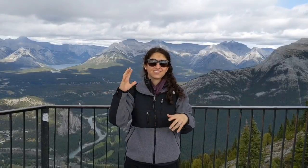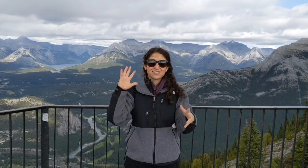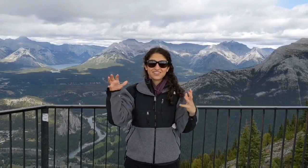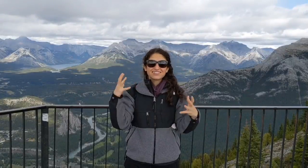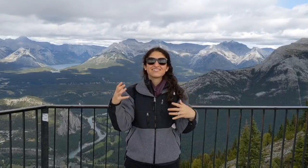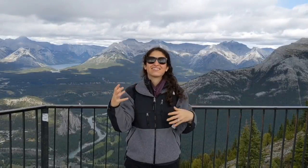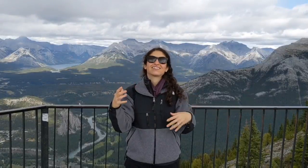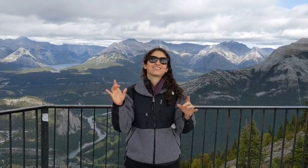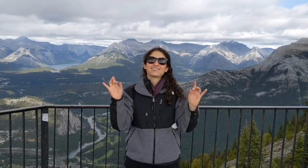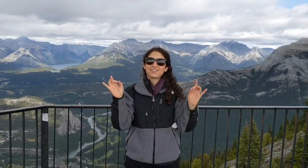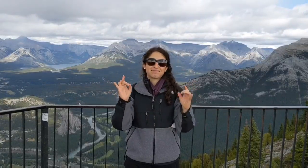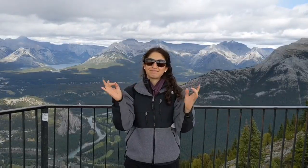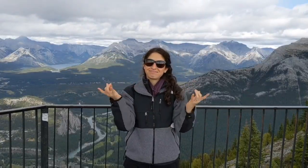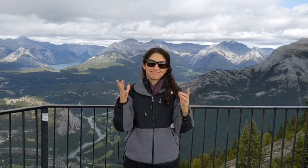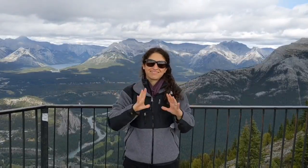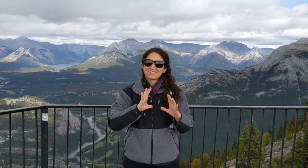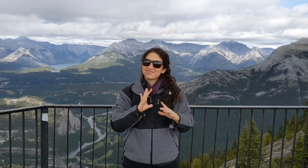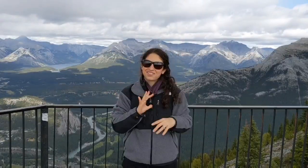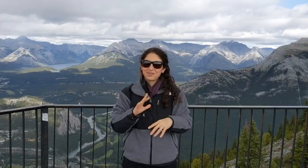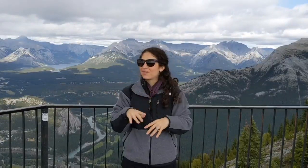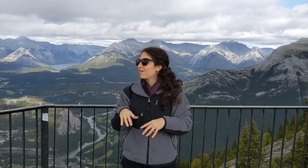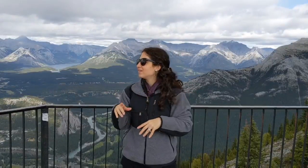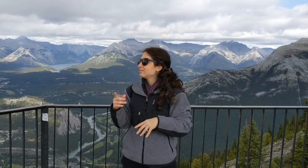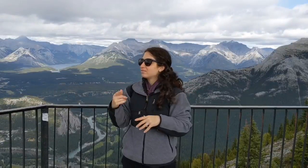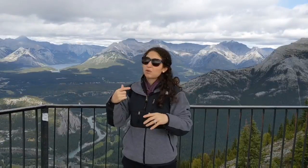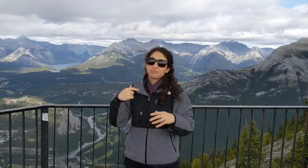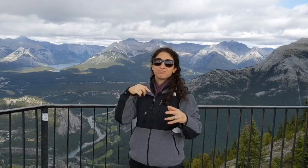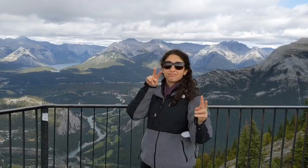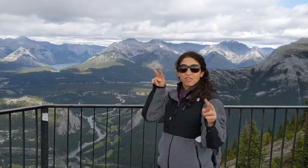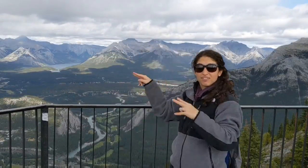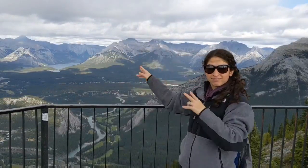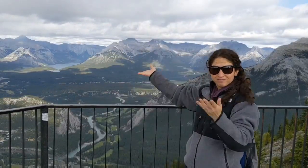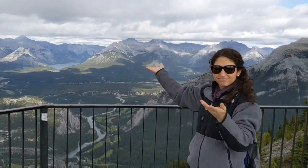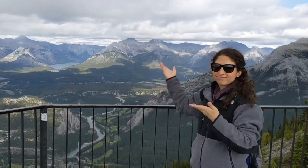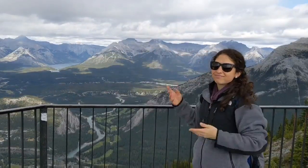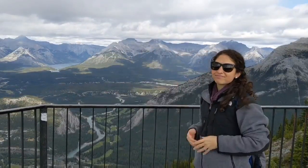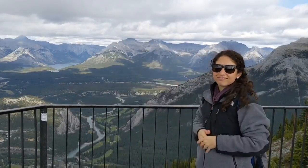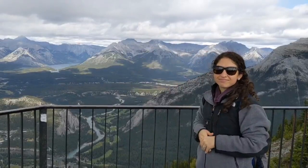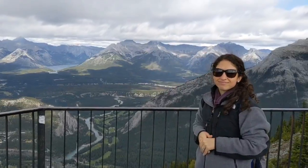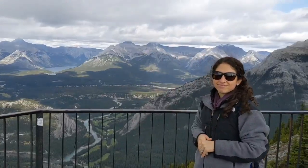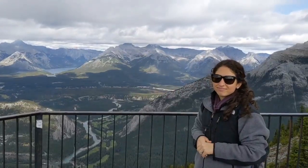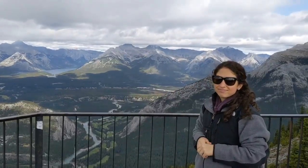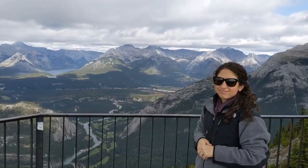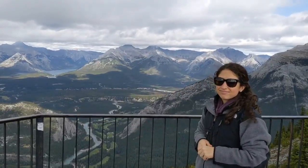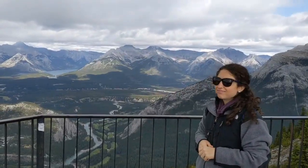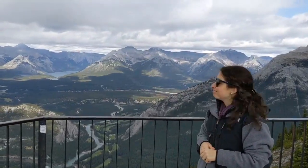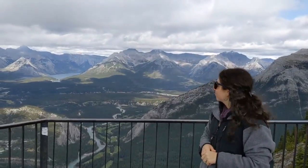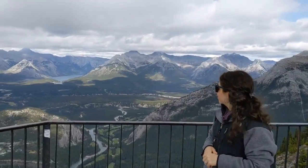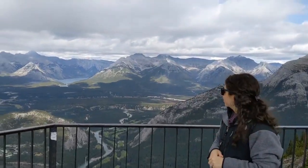It's really wild, very cool. Here, take a look.